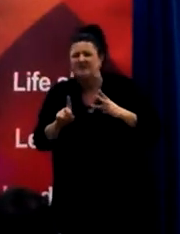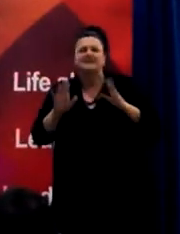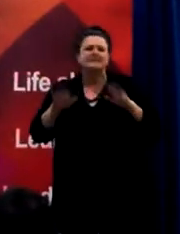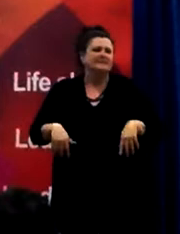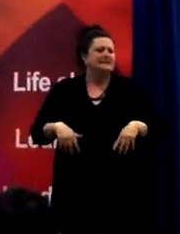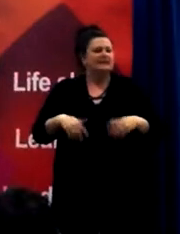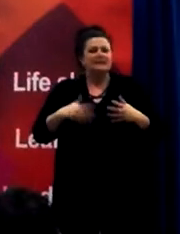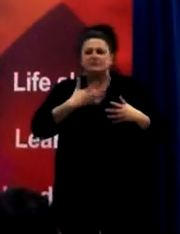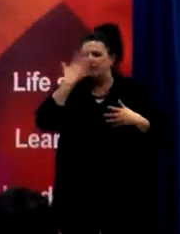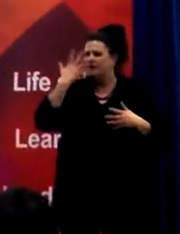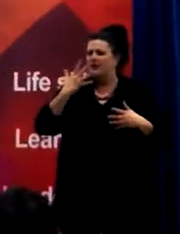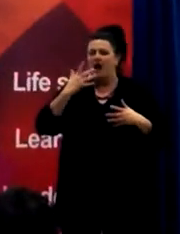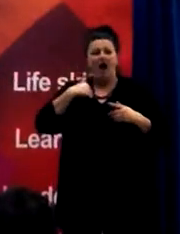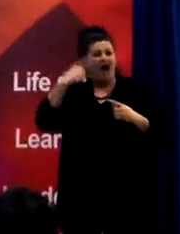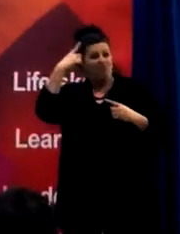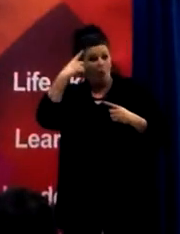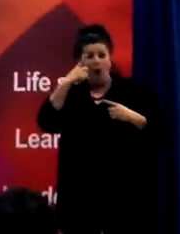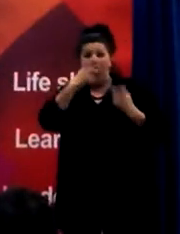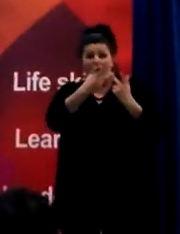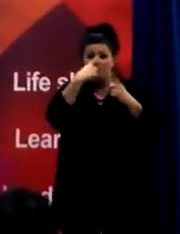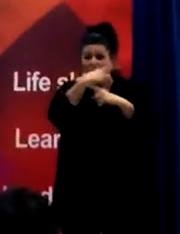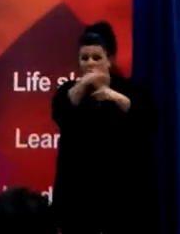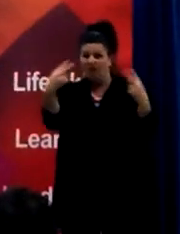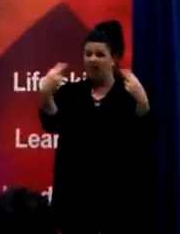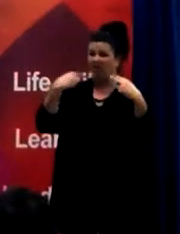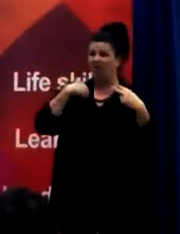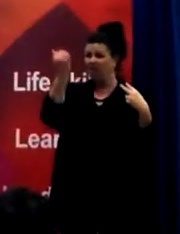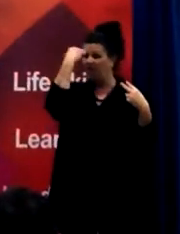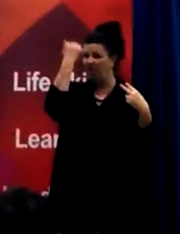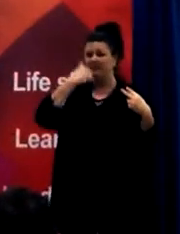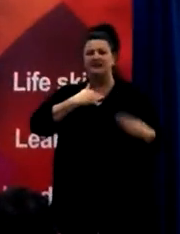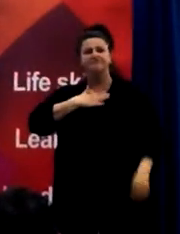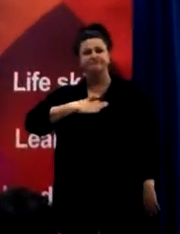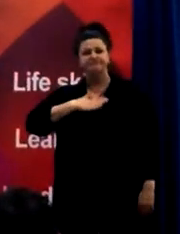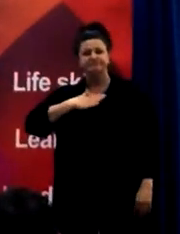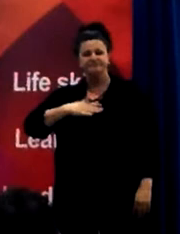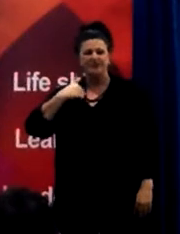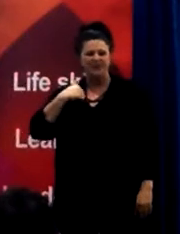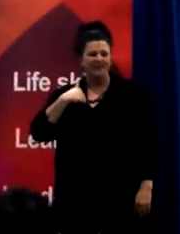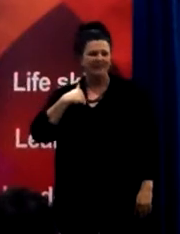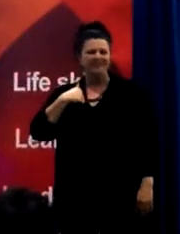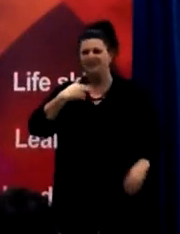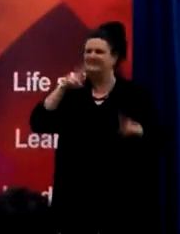which was my perceived stigma.